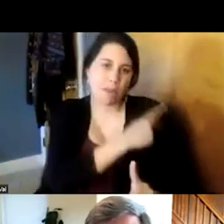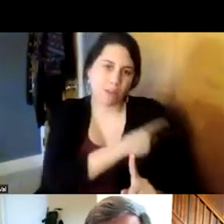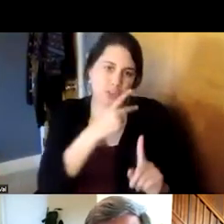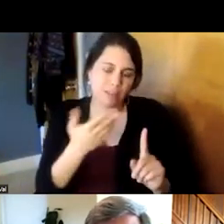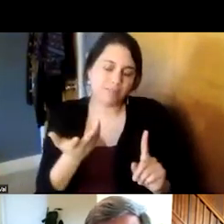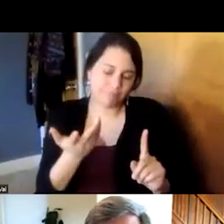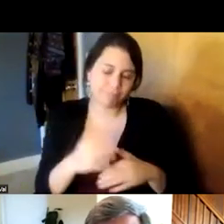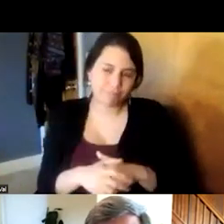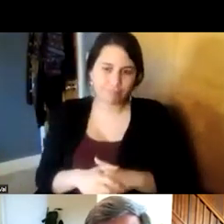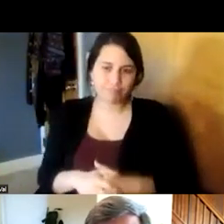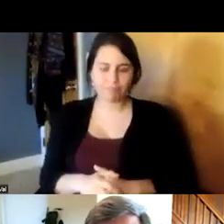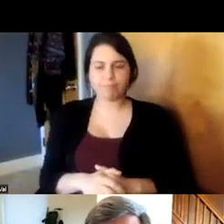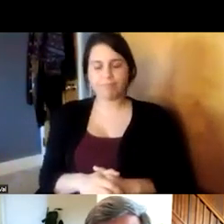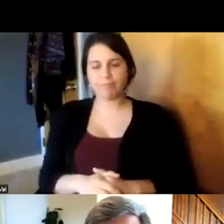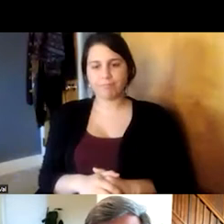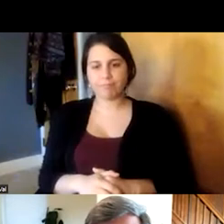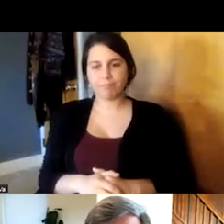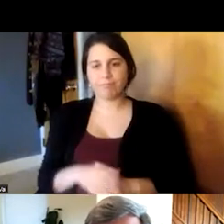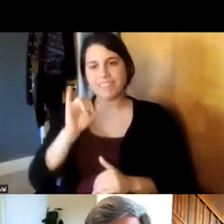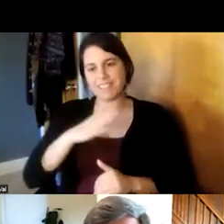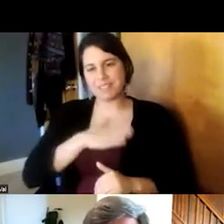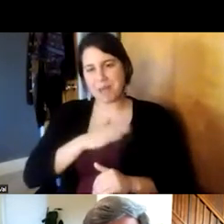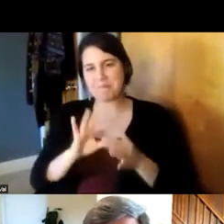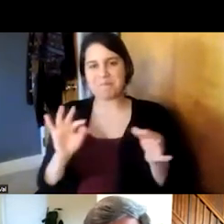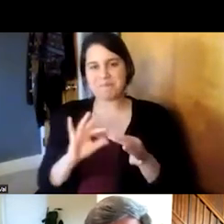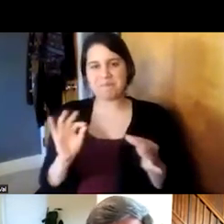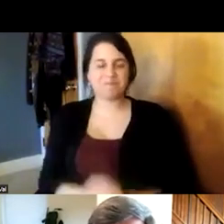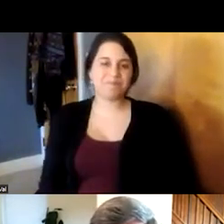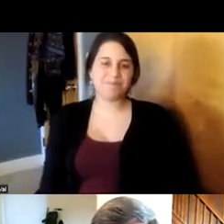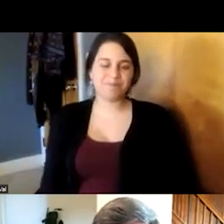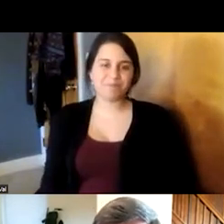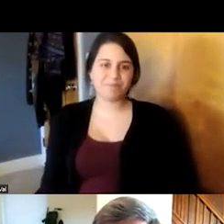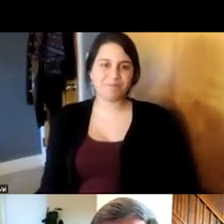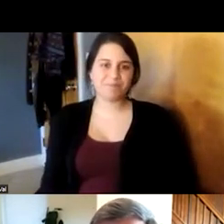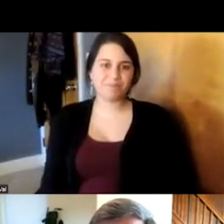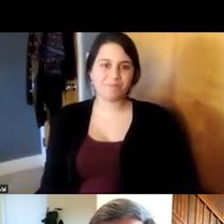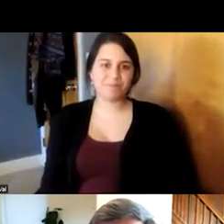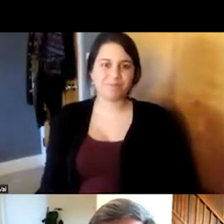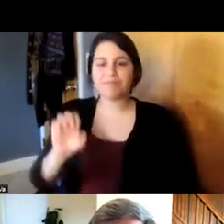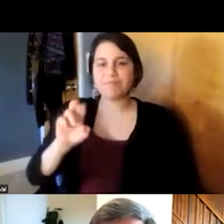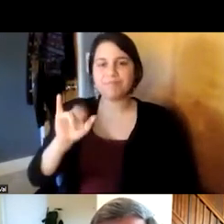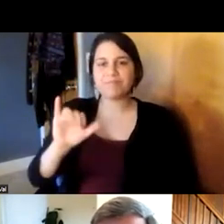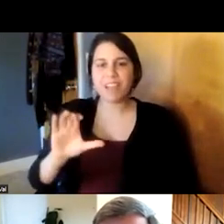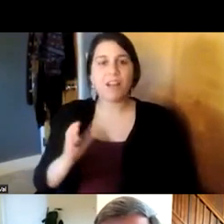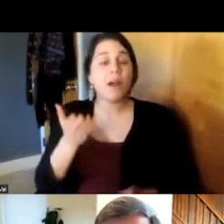so that that's my contribution to that piece well maybe this brings up with dr santos the